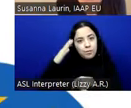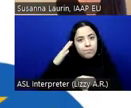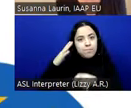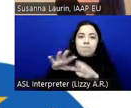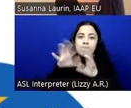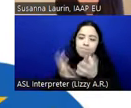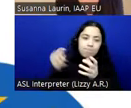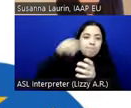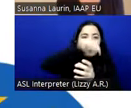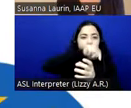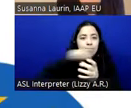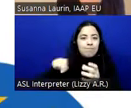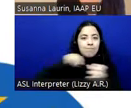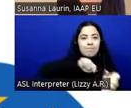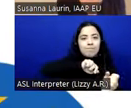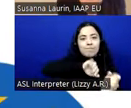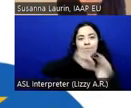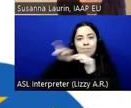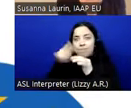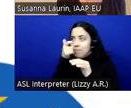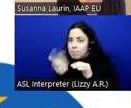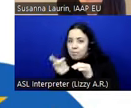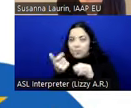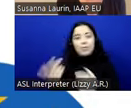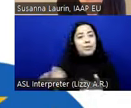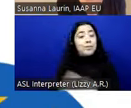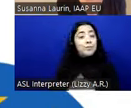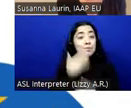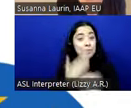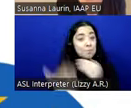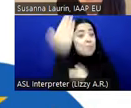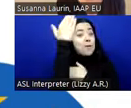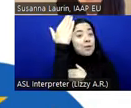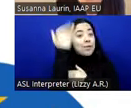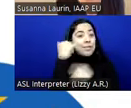the other side of the pond. So good morning to you. And happy to see you here early in